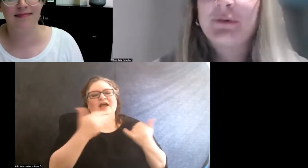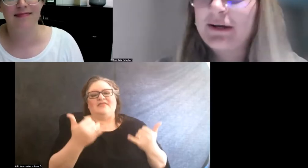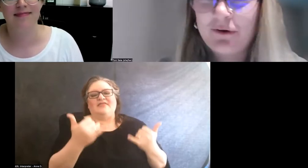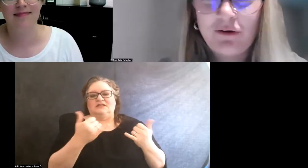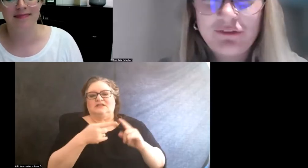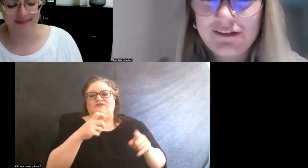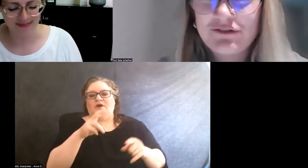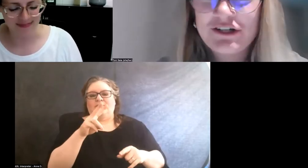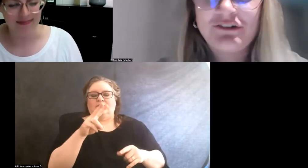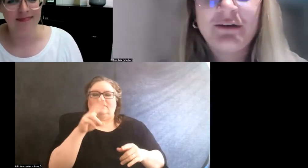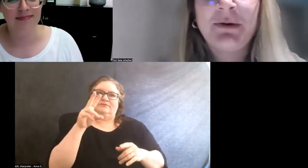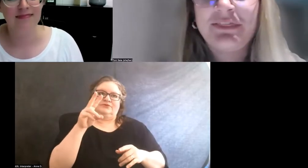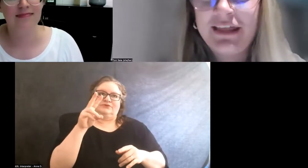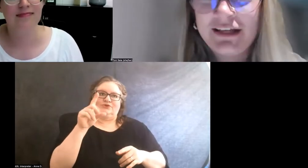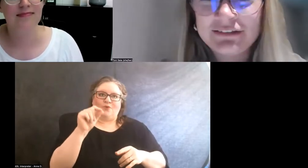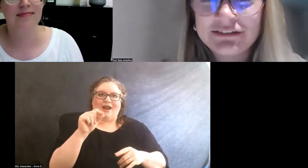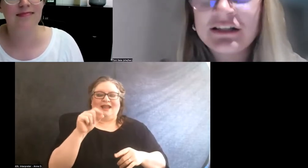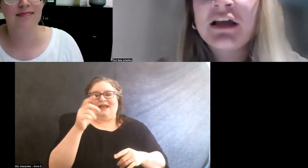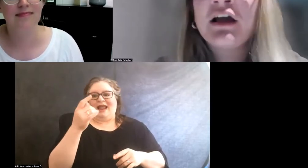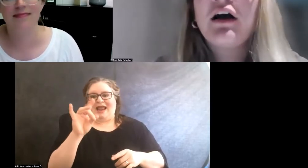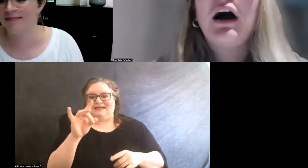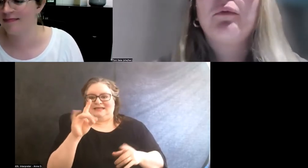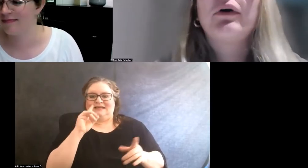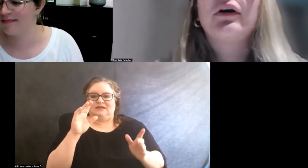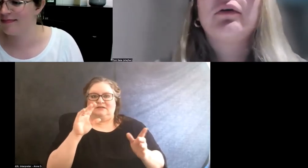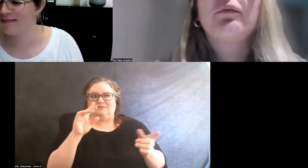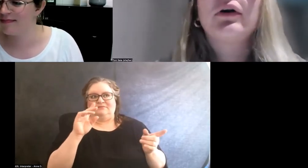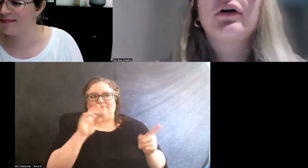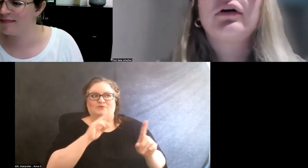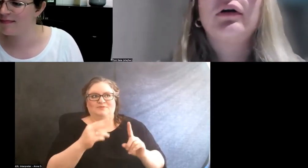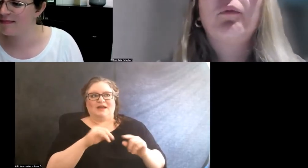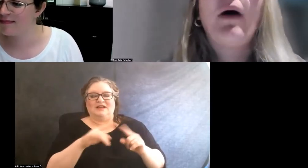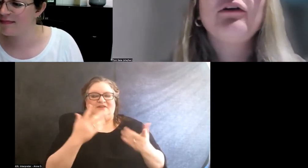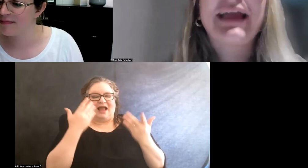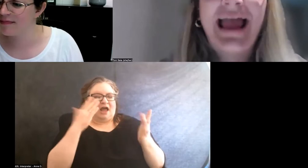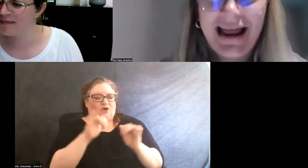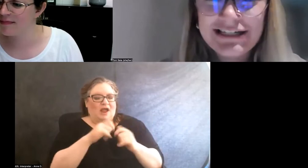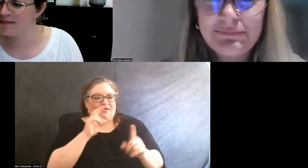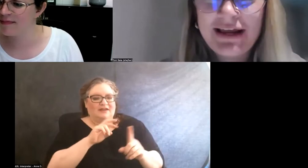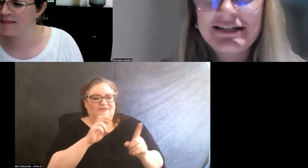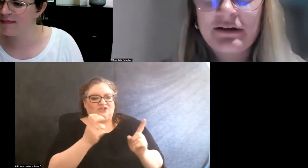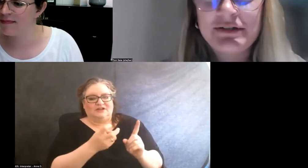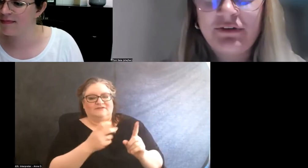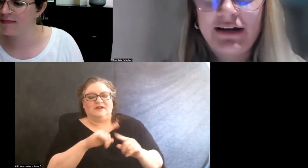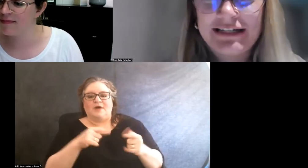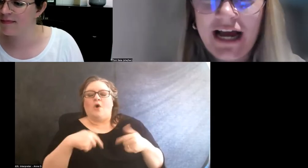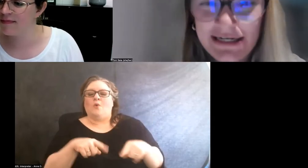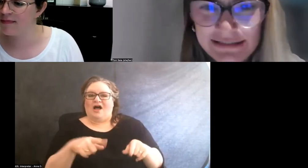so I don't know if things have shifted, but things were while they had space, it was very tight.